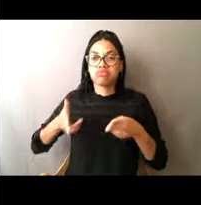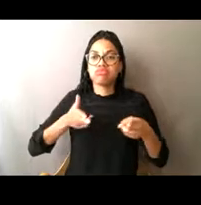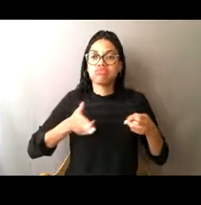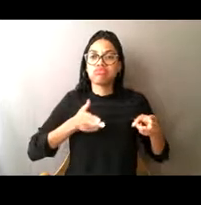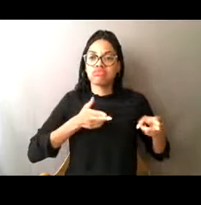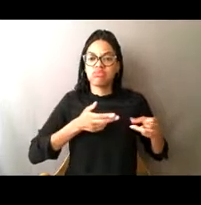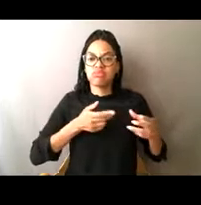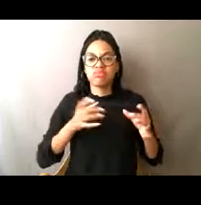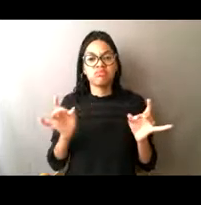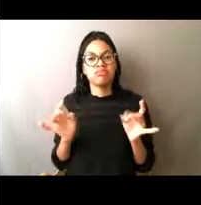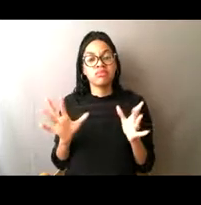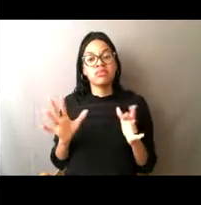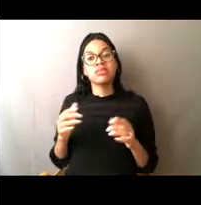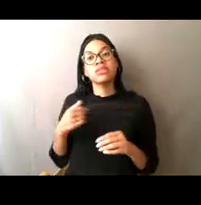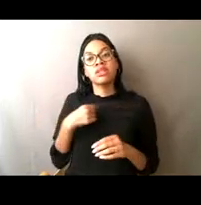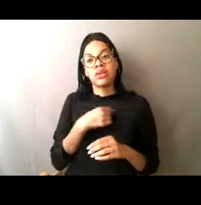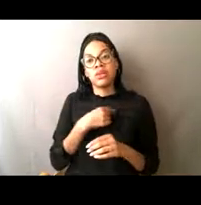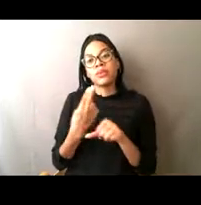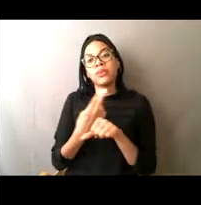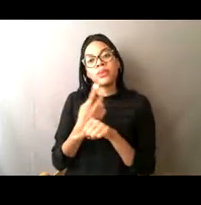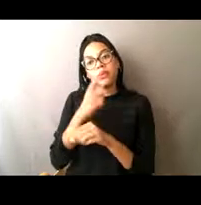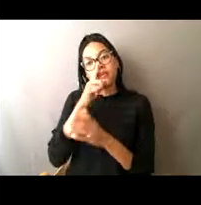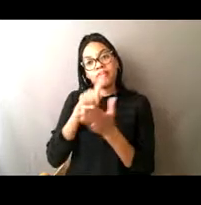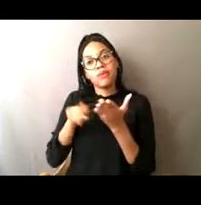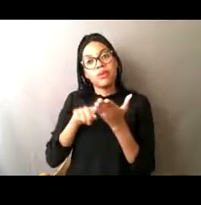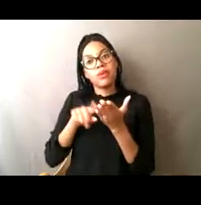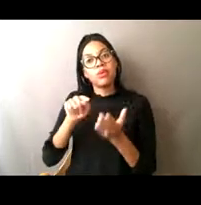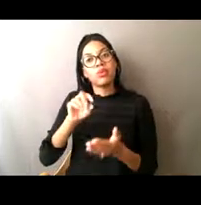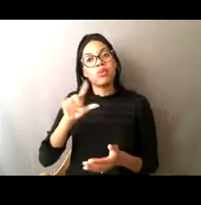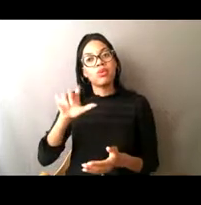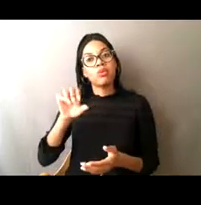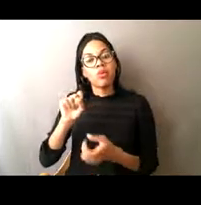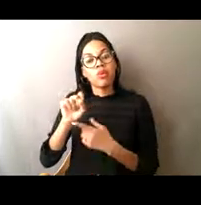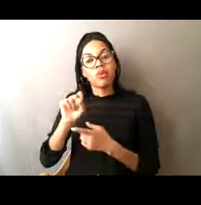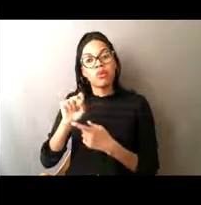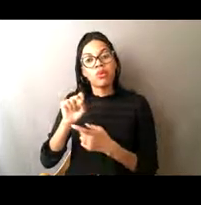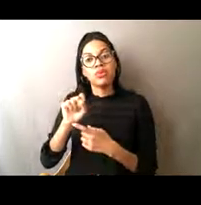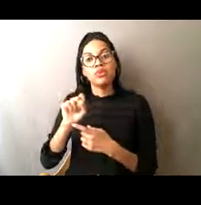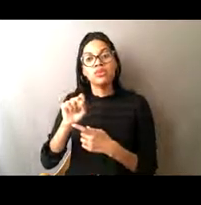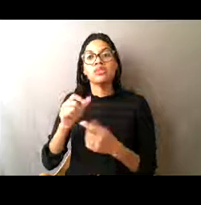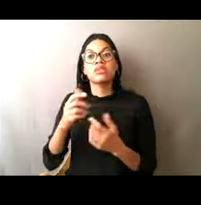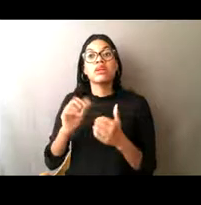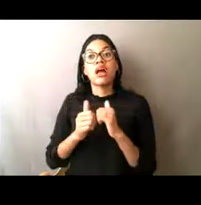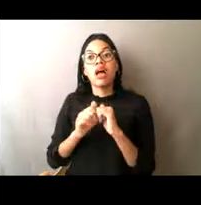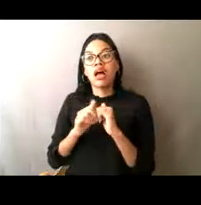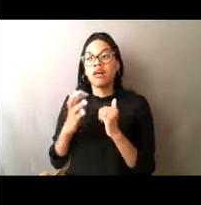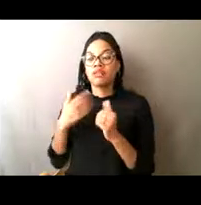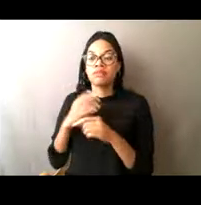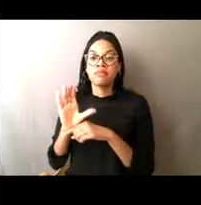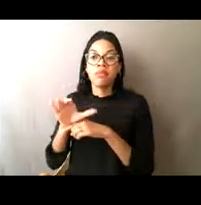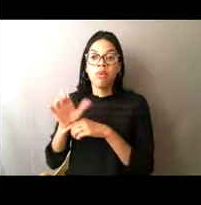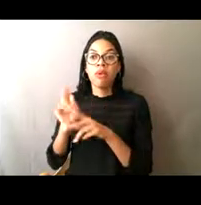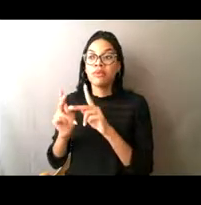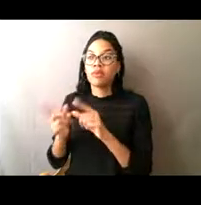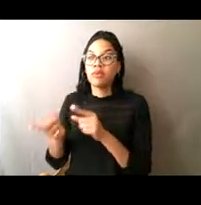We used other investigative tools like subpoenas and we had witnesses, we used search warrants,